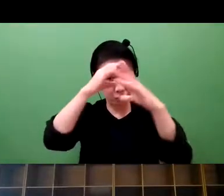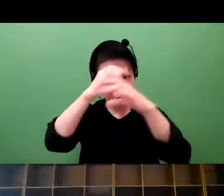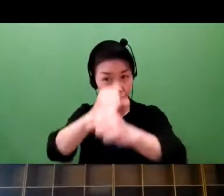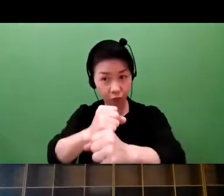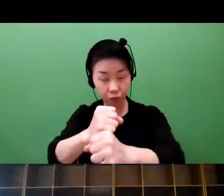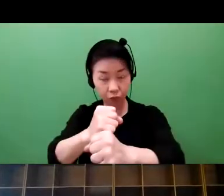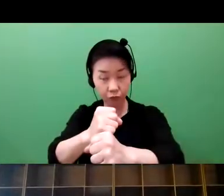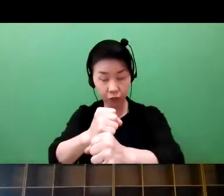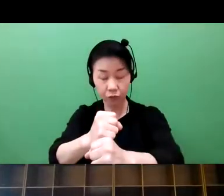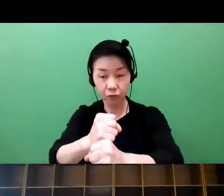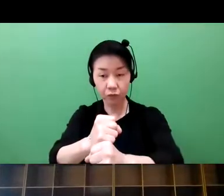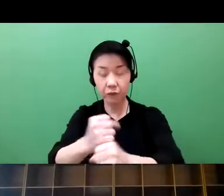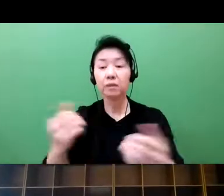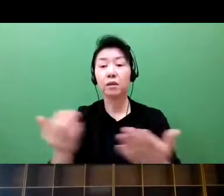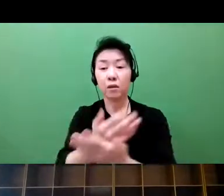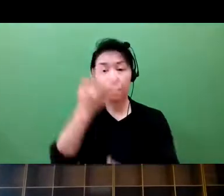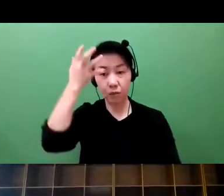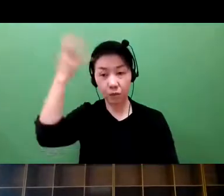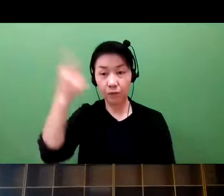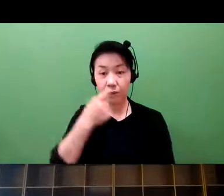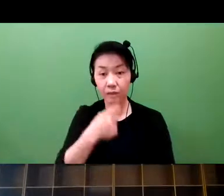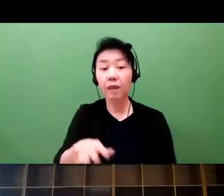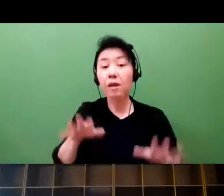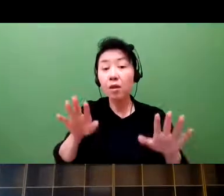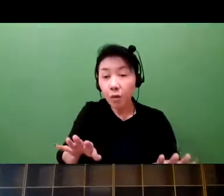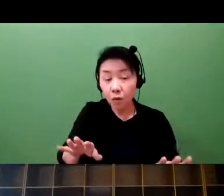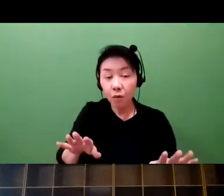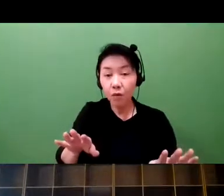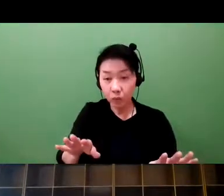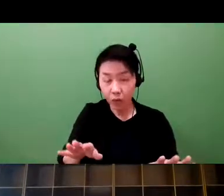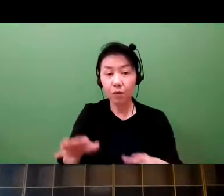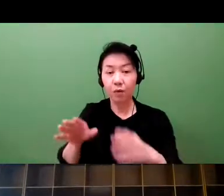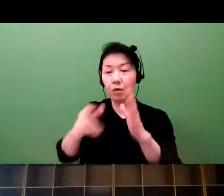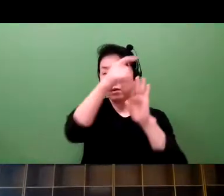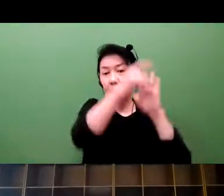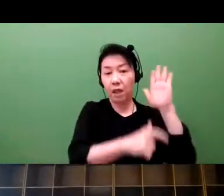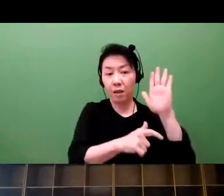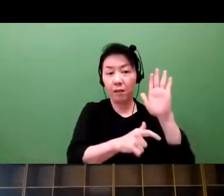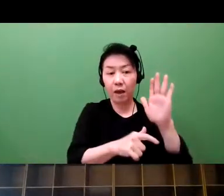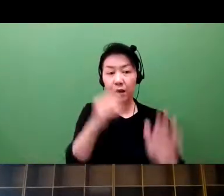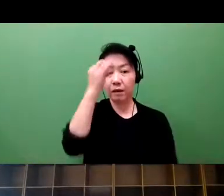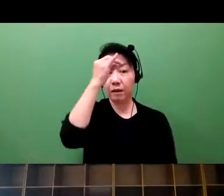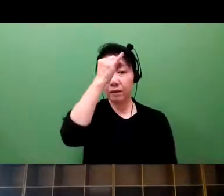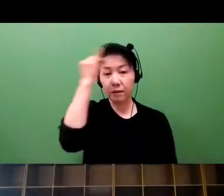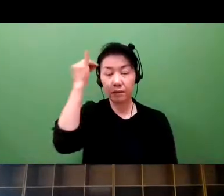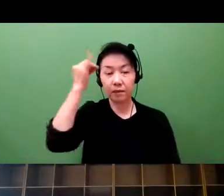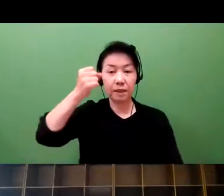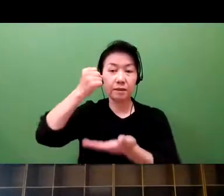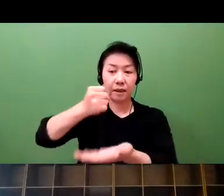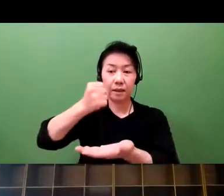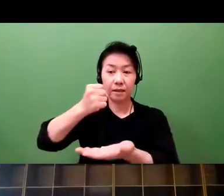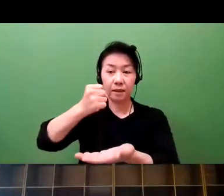So this will be getting more attention going forward.